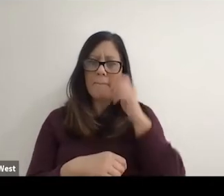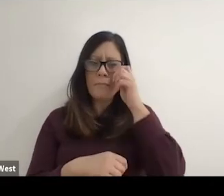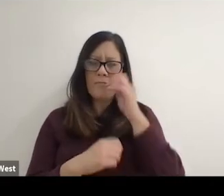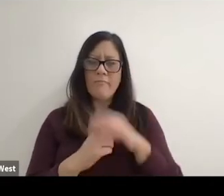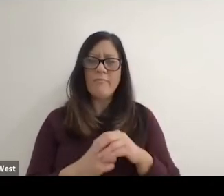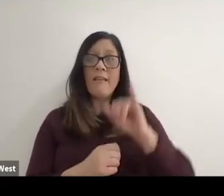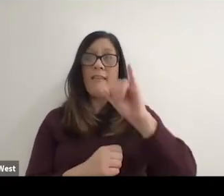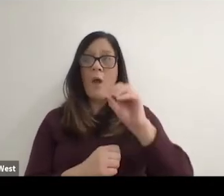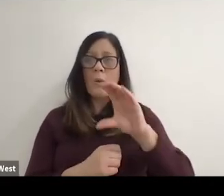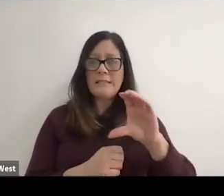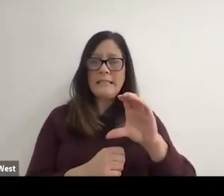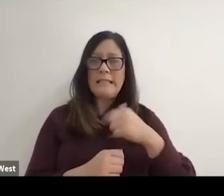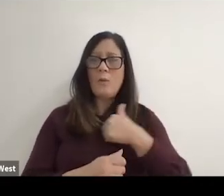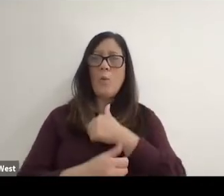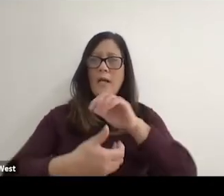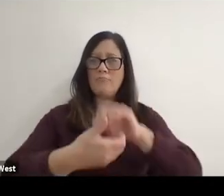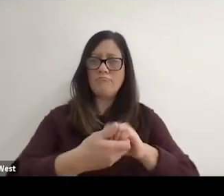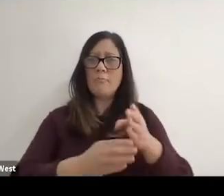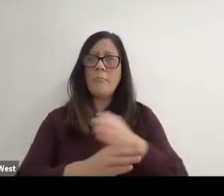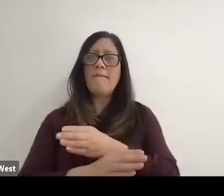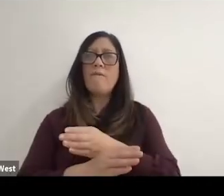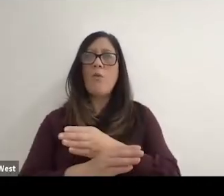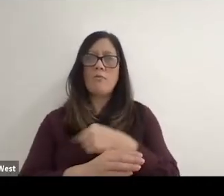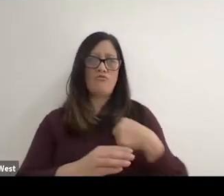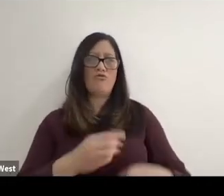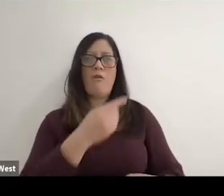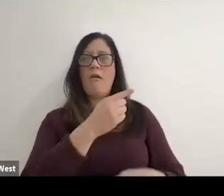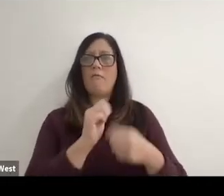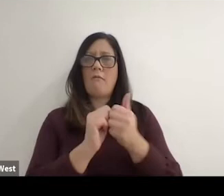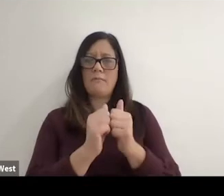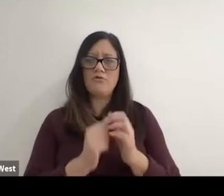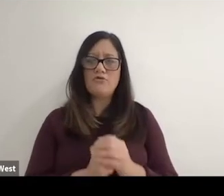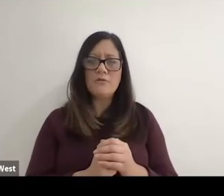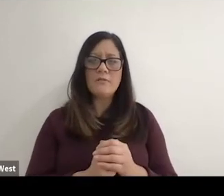I would think with the IOC prior to Beijing, those were your first games.